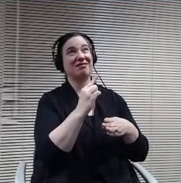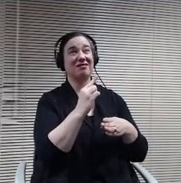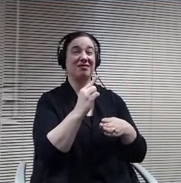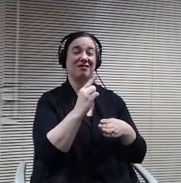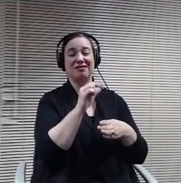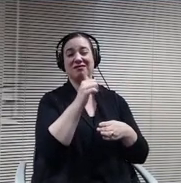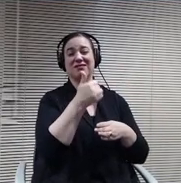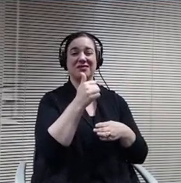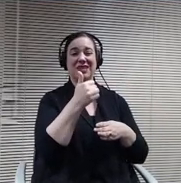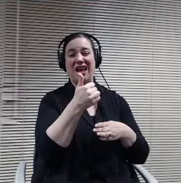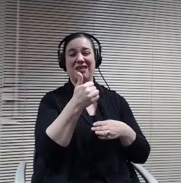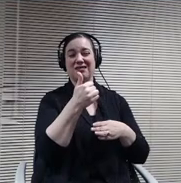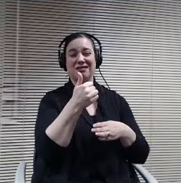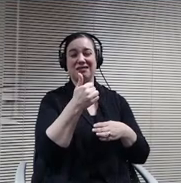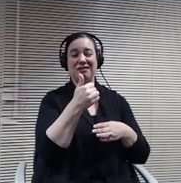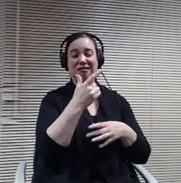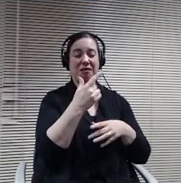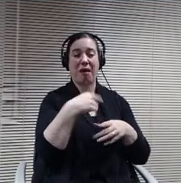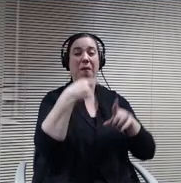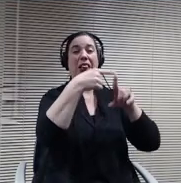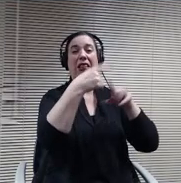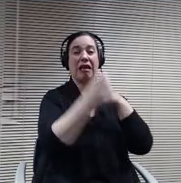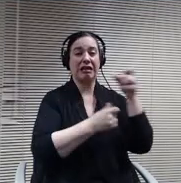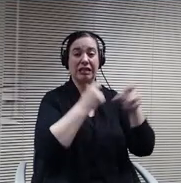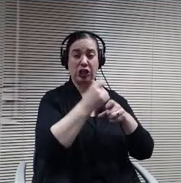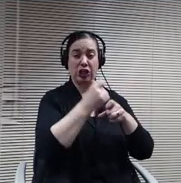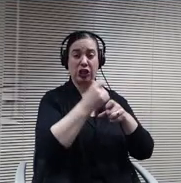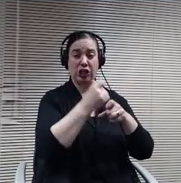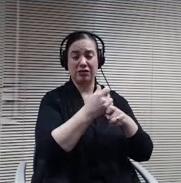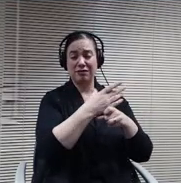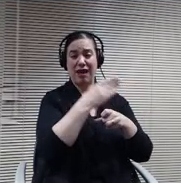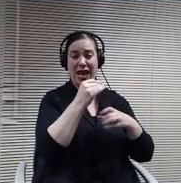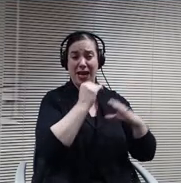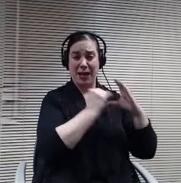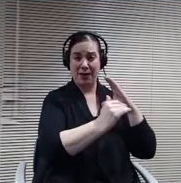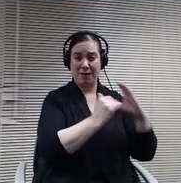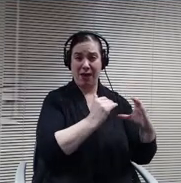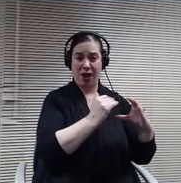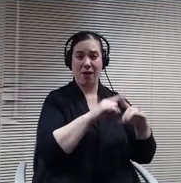emails, we still use WCC O for announcements and I think some